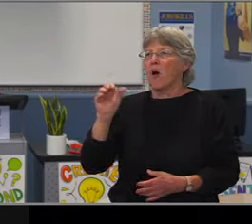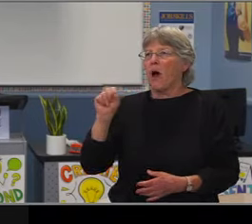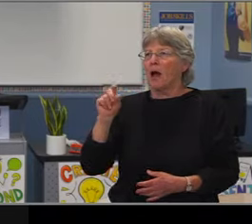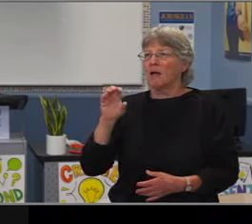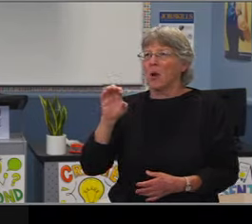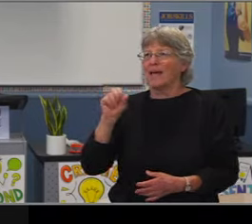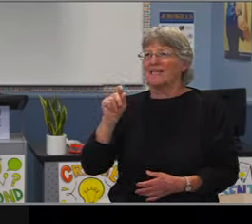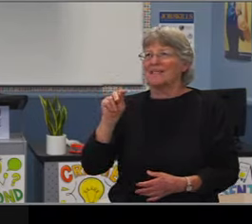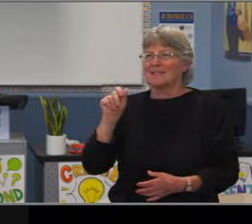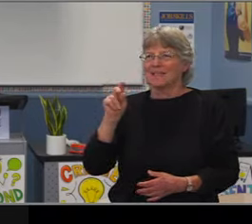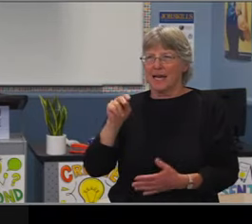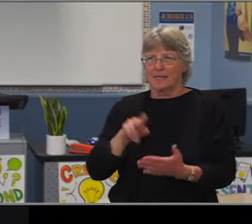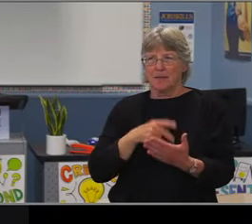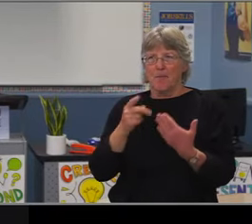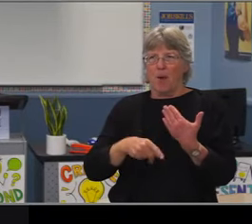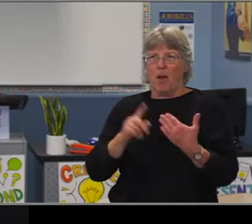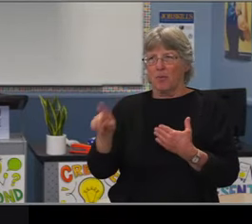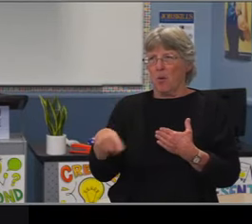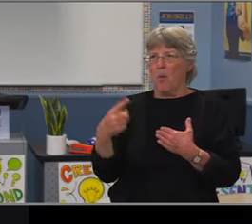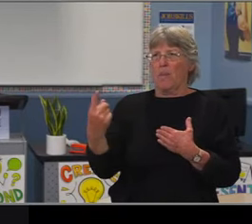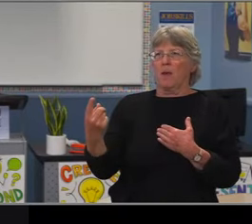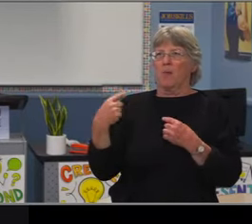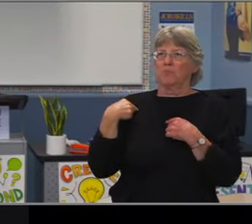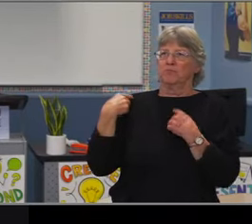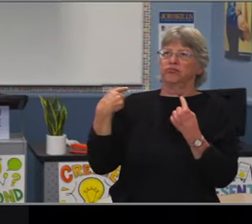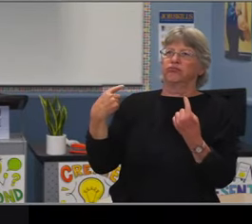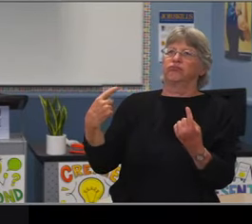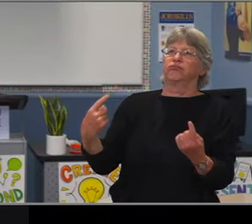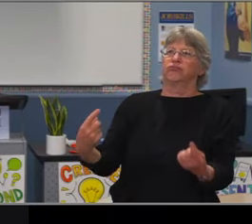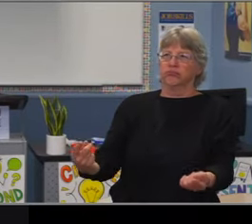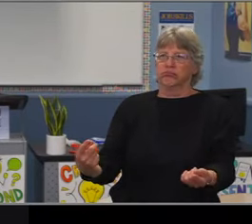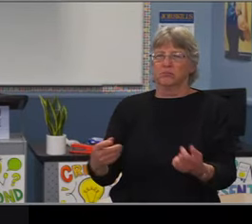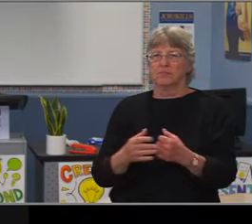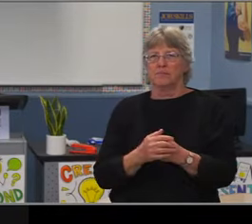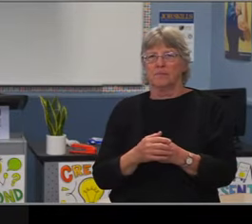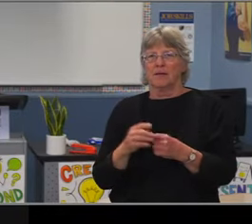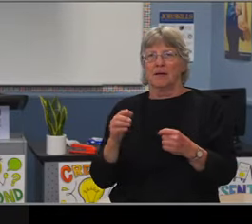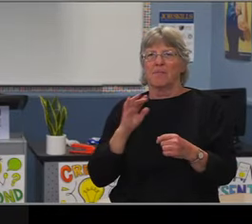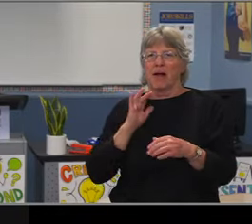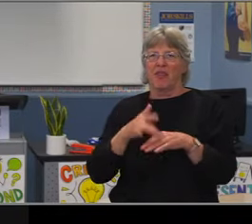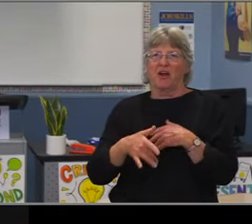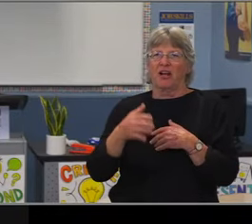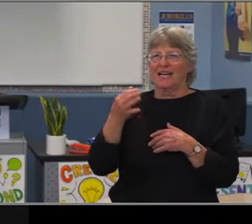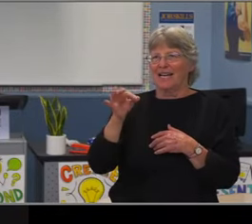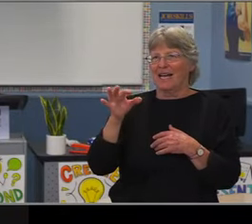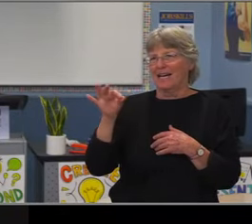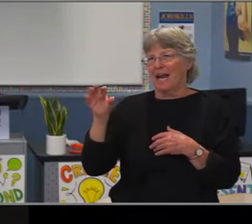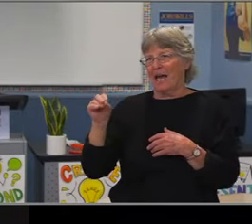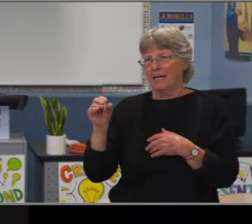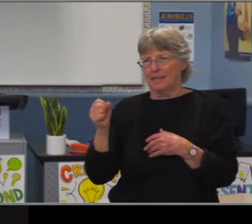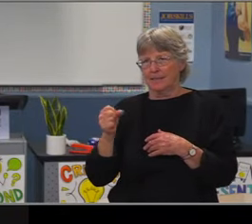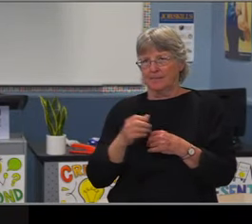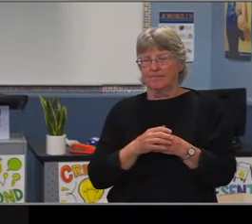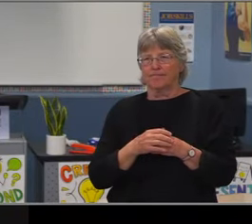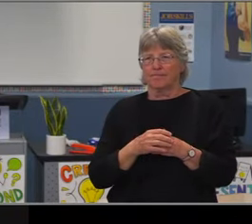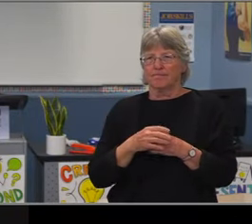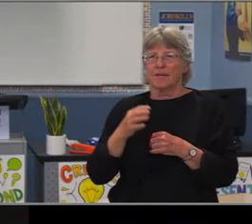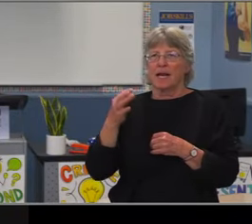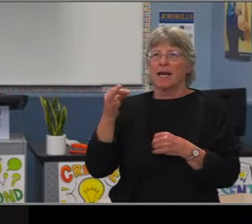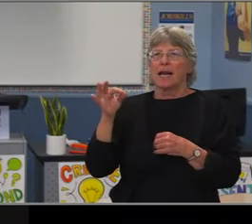that live in each of the residential boundaries of each of the schools. Obviously you see it on large middle schools